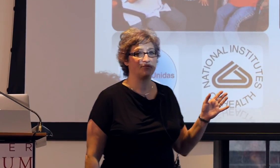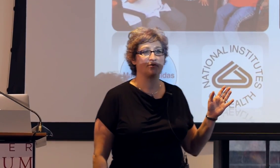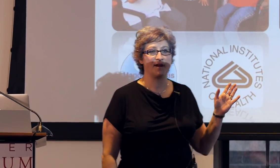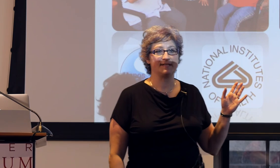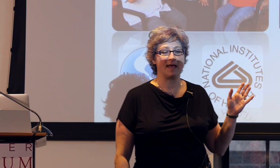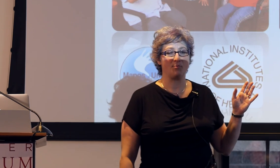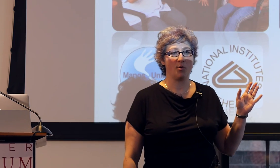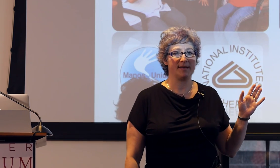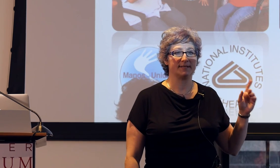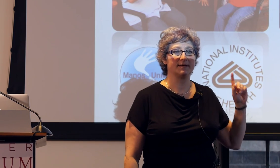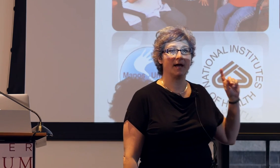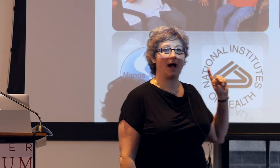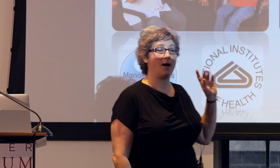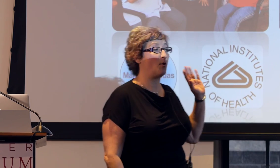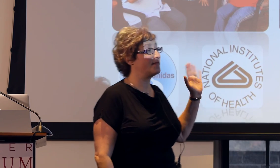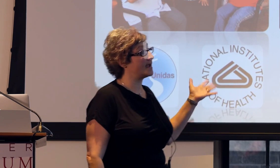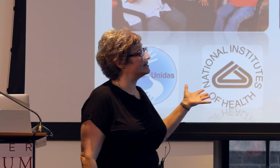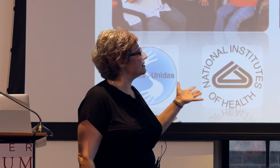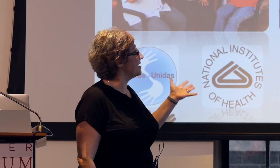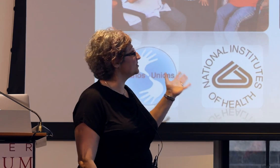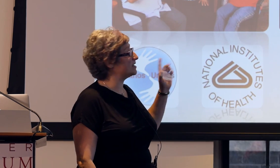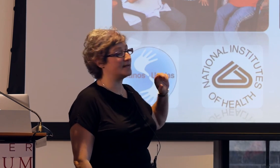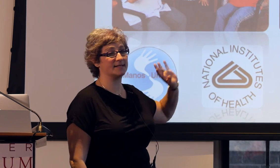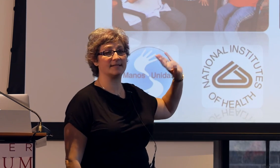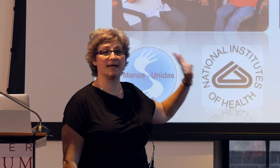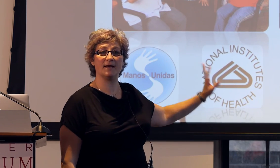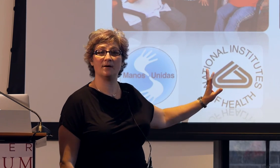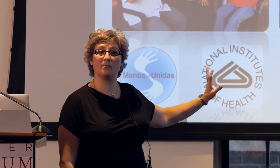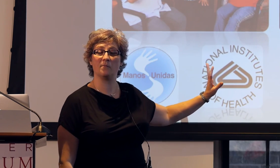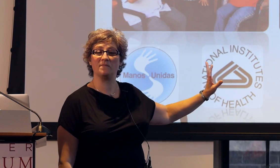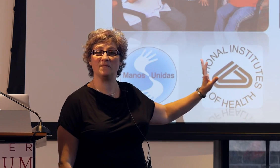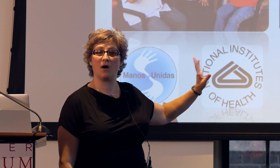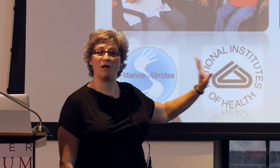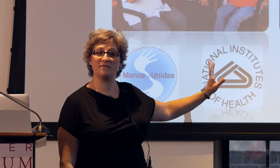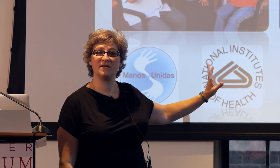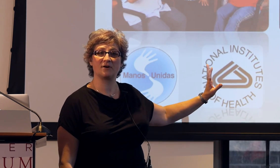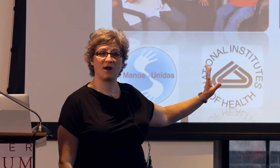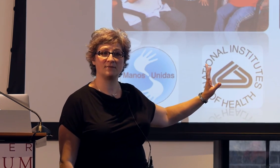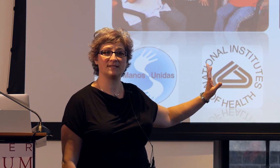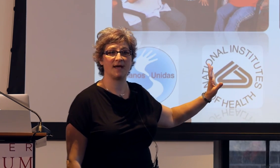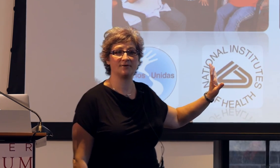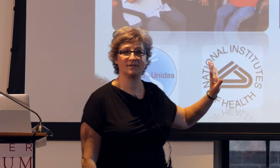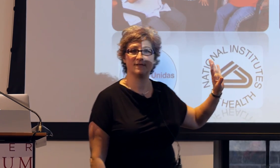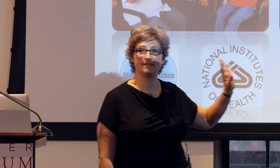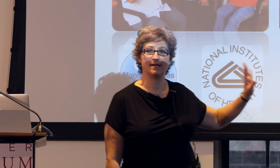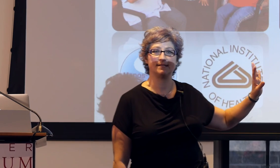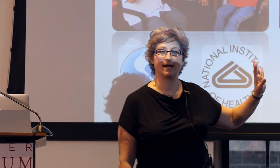Thanks for raising that point. One thing I didn't mention is that all of the Nicaraguan signers in the studies